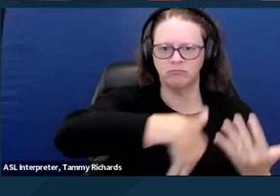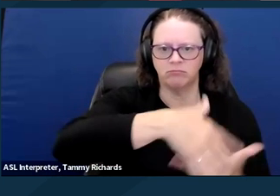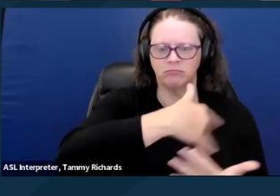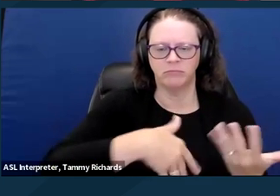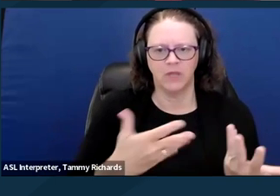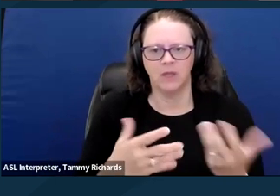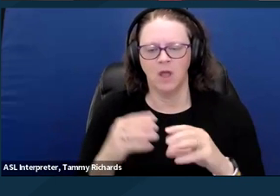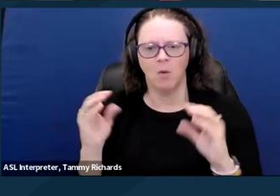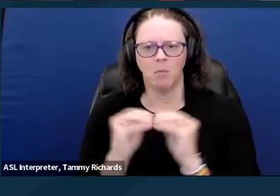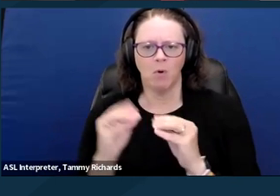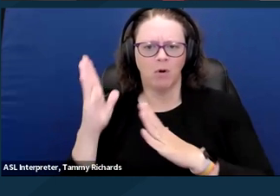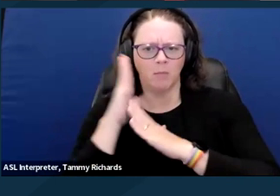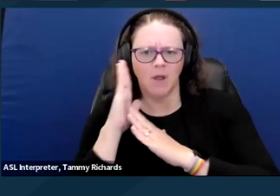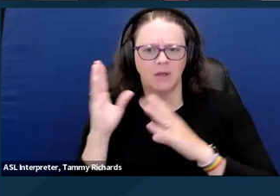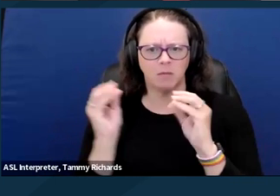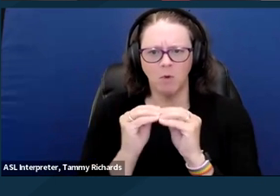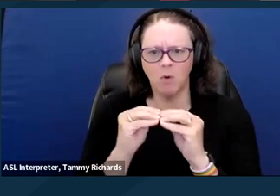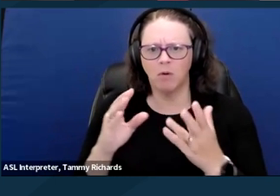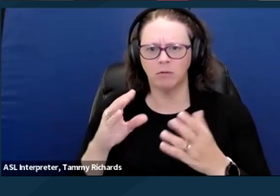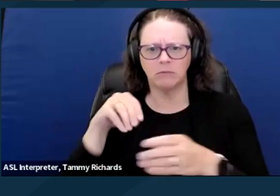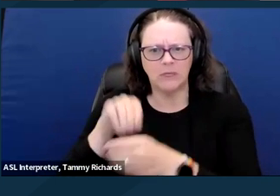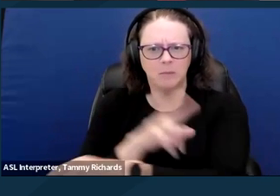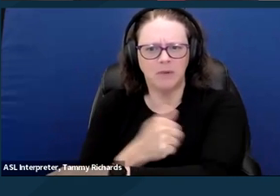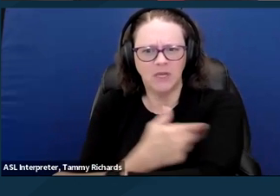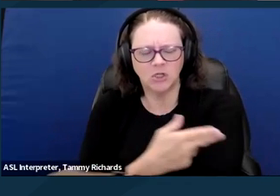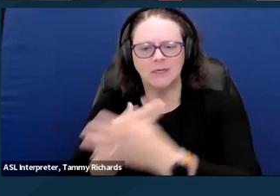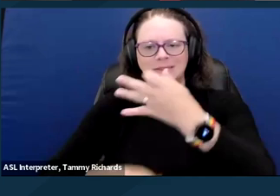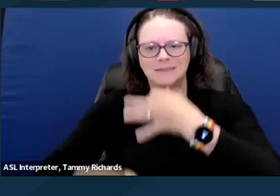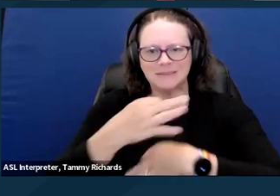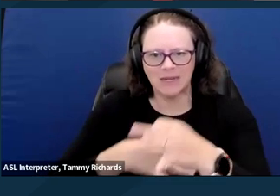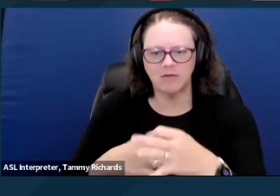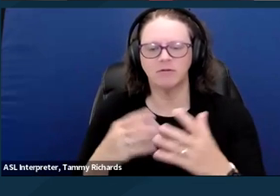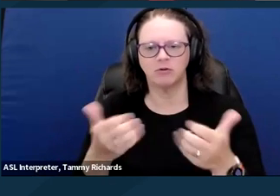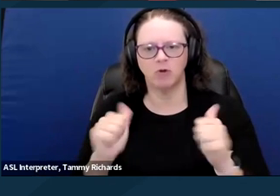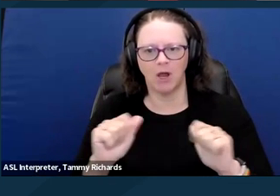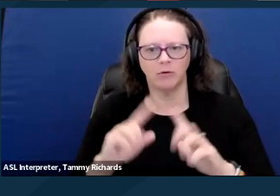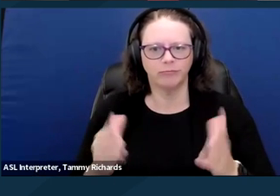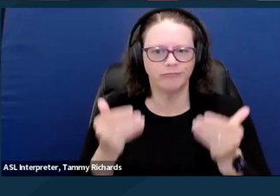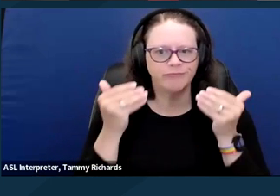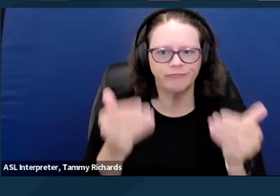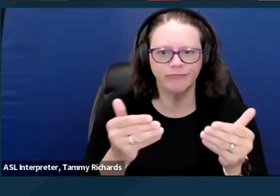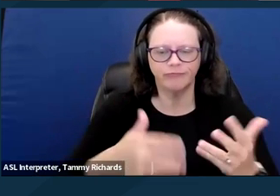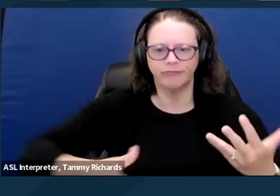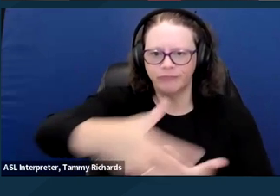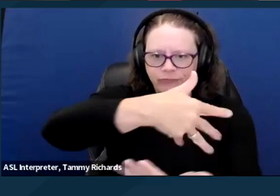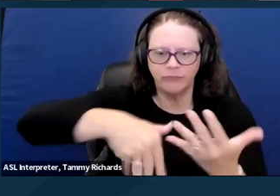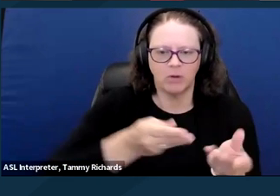rather than for services provided in the community that would make it so that we don't need more beds, inpatient treatment.